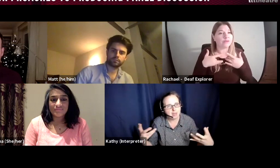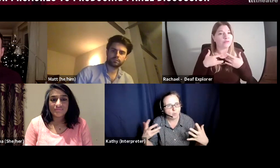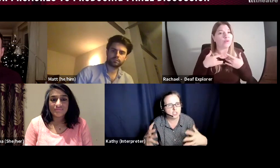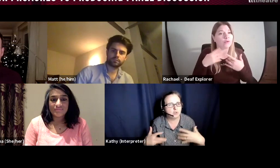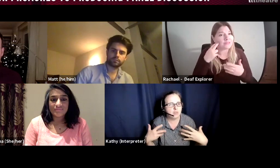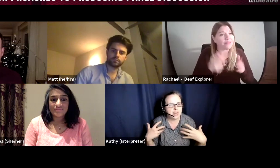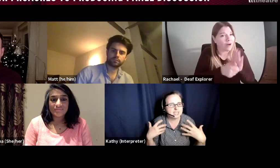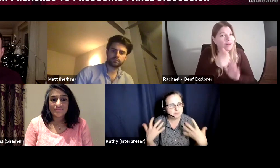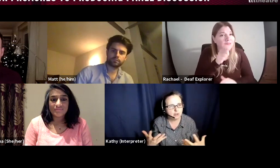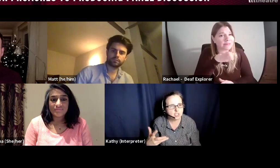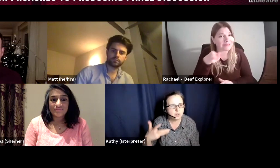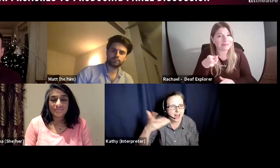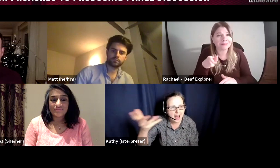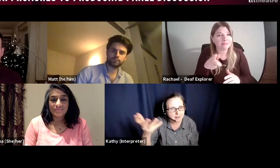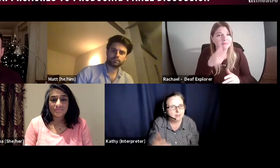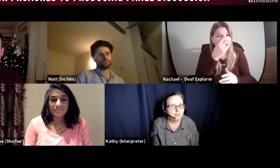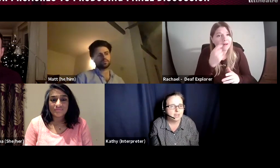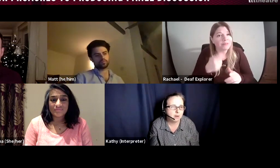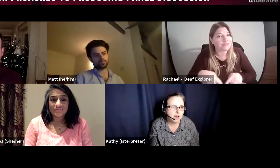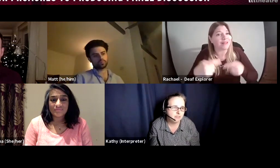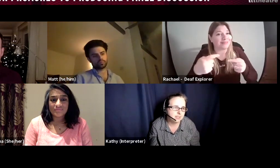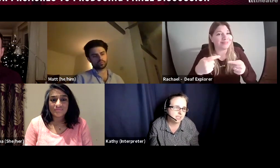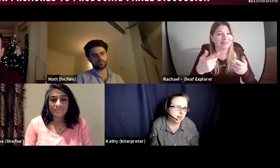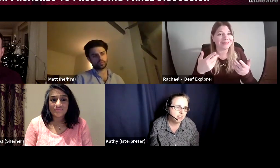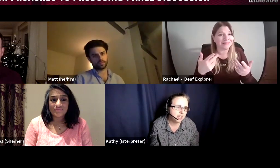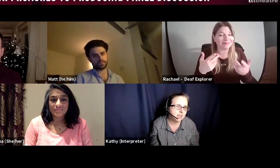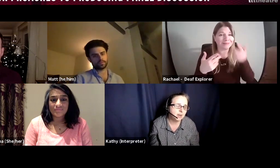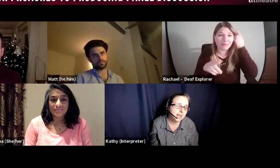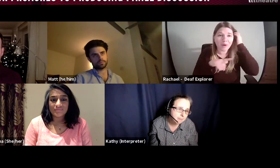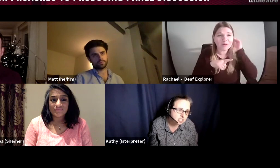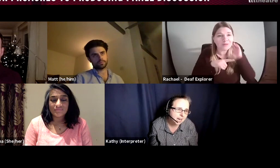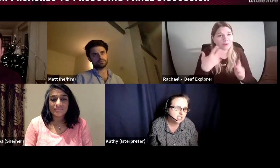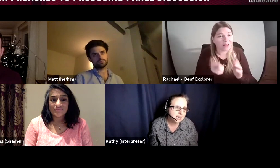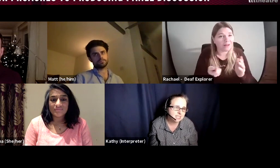once you've got that experience you can then apply for funding, and I think it can be challenging as